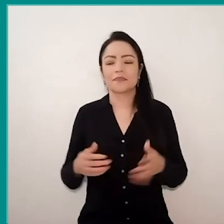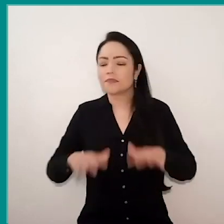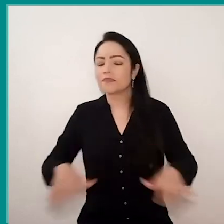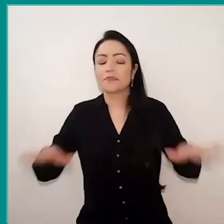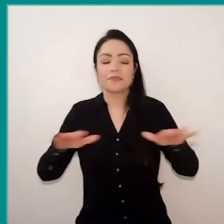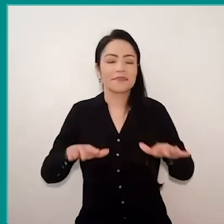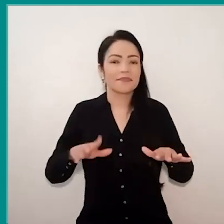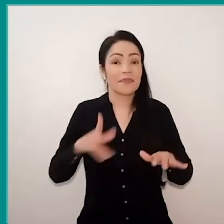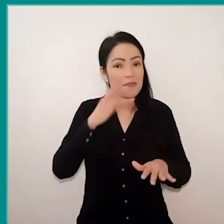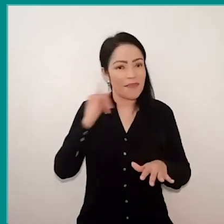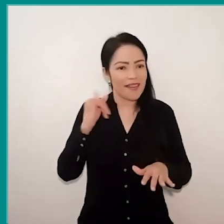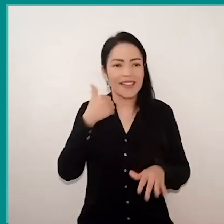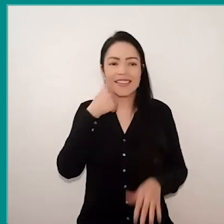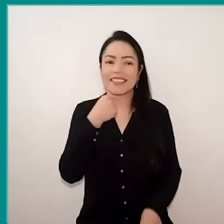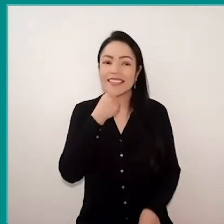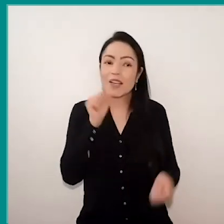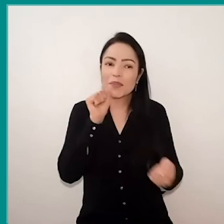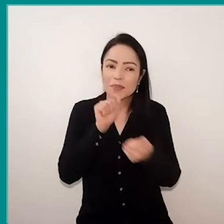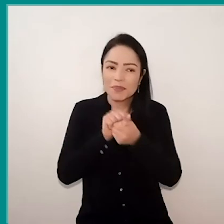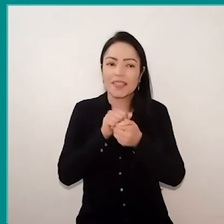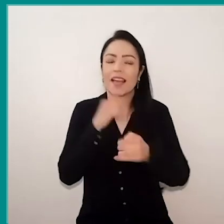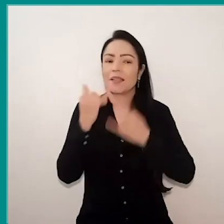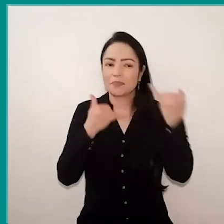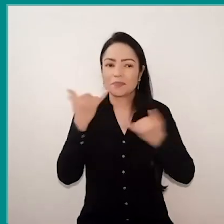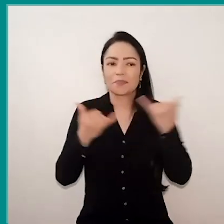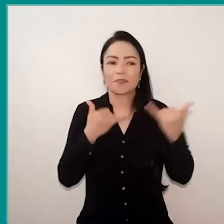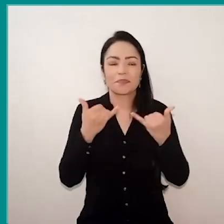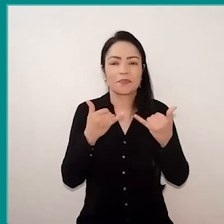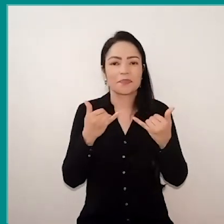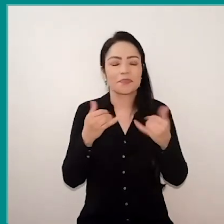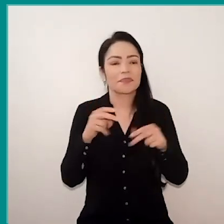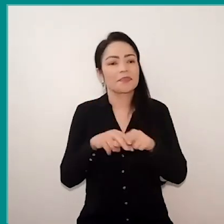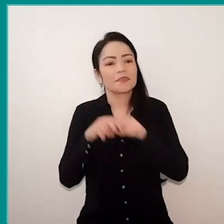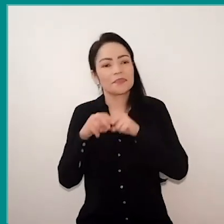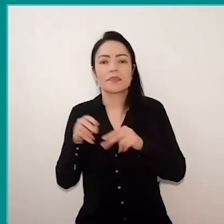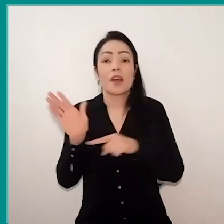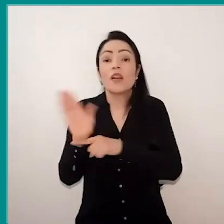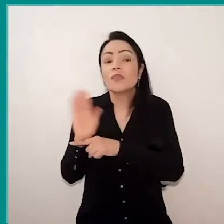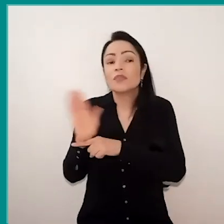together with their children, play, so, whether through videos available on WhatsApp,